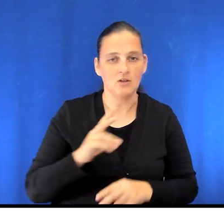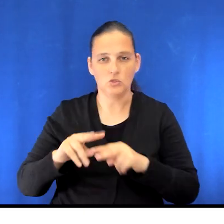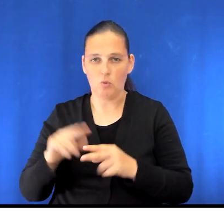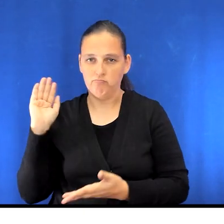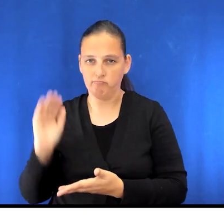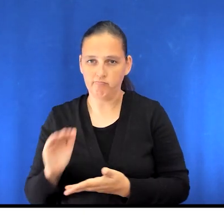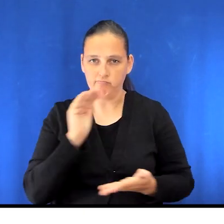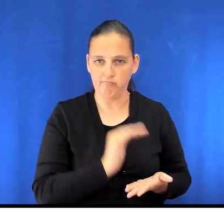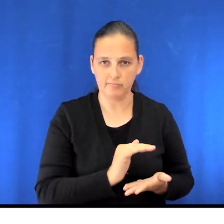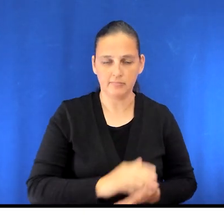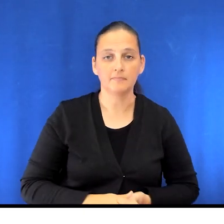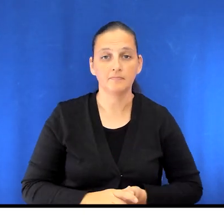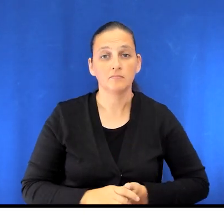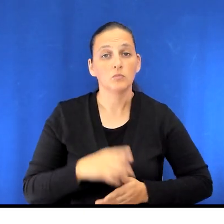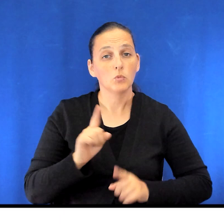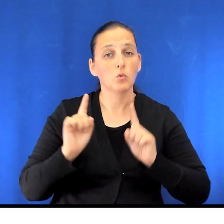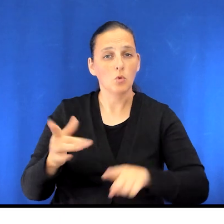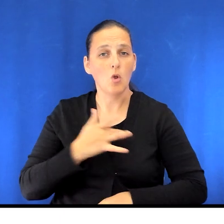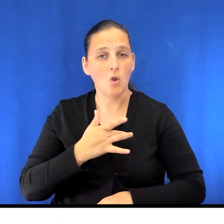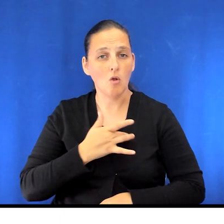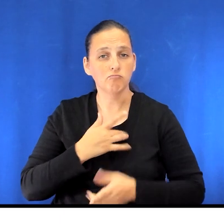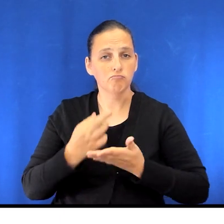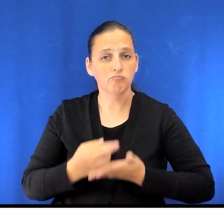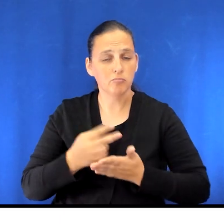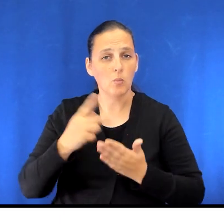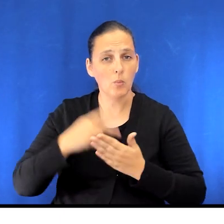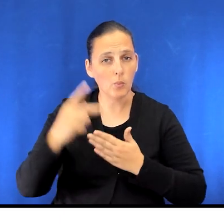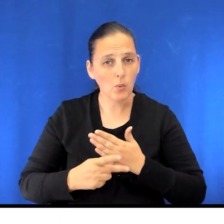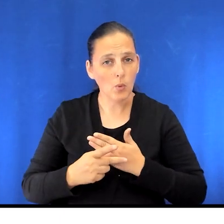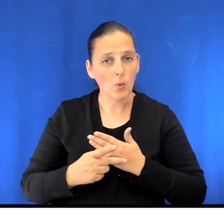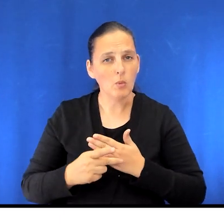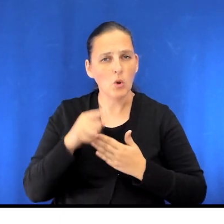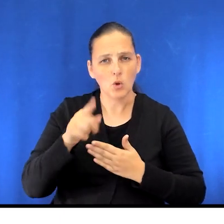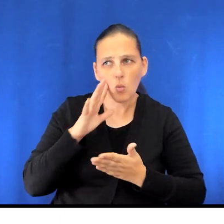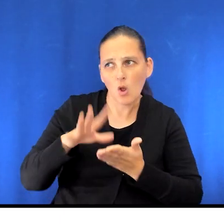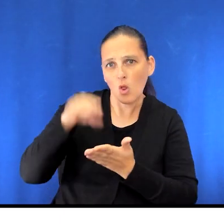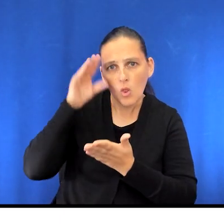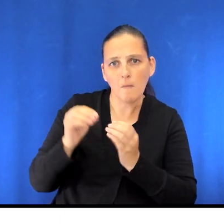When you attend the cardiac rehabilitation program, you will have the opportunity to learn more about heart healthy diets